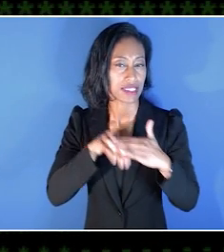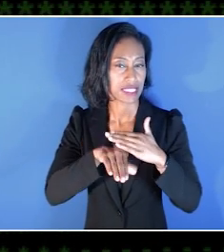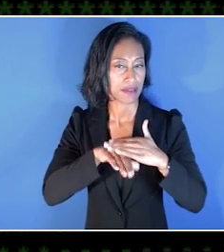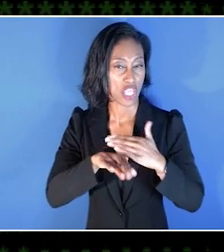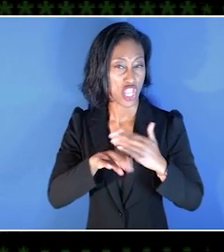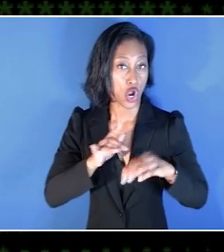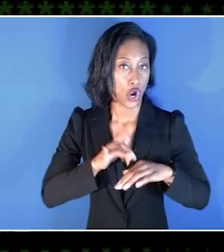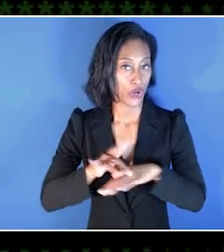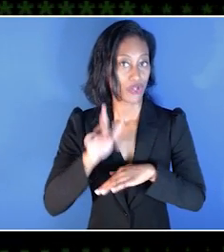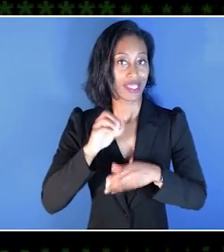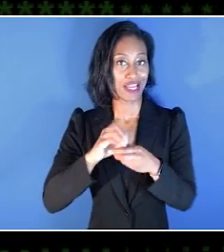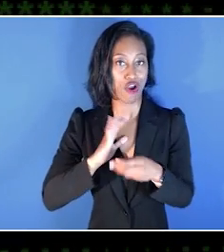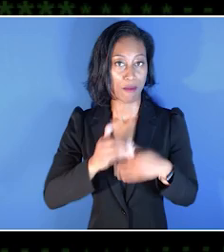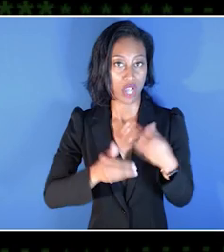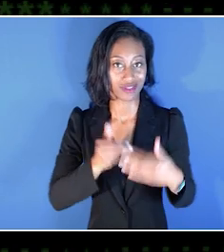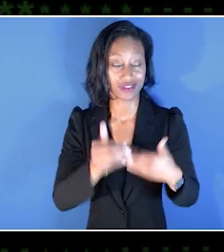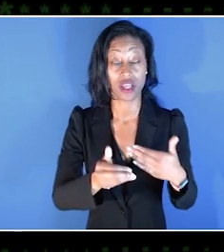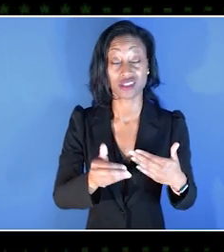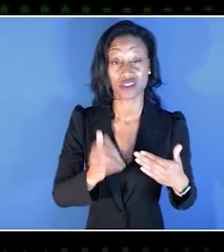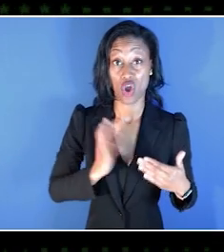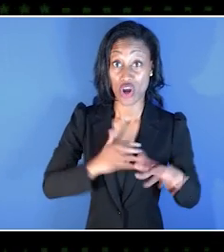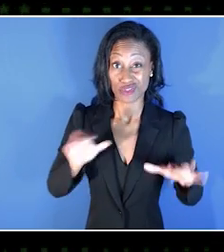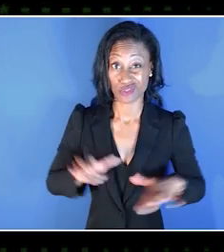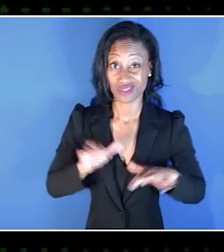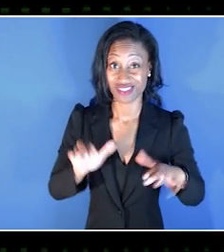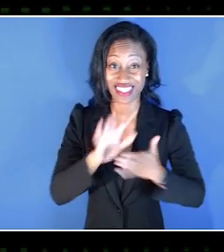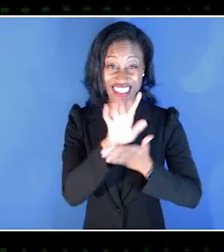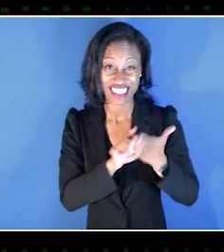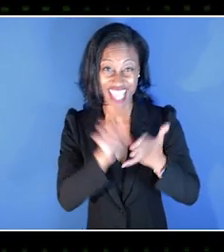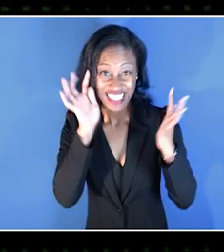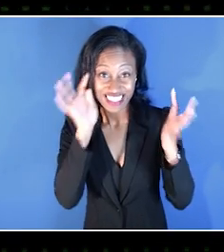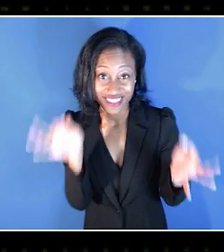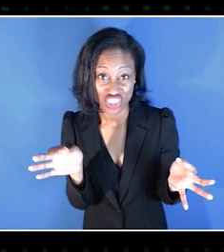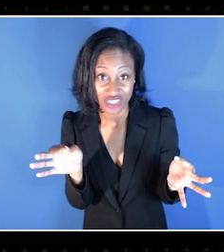a lot of what we are doing is sort of design decisions.